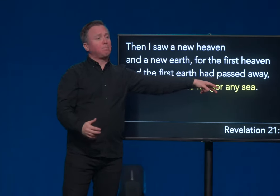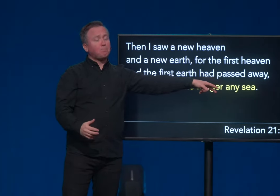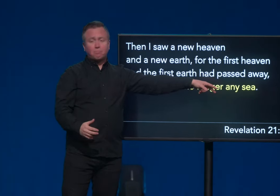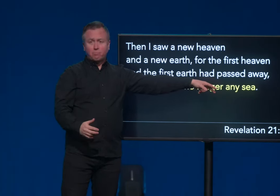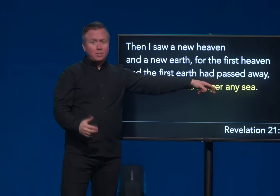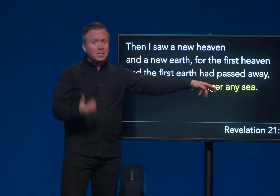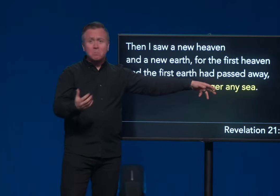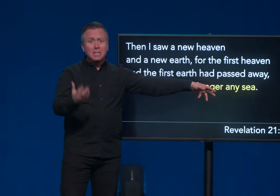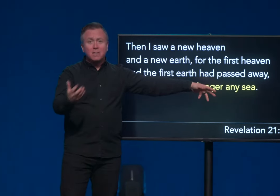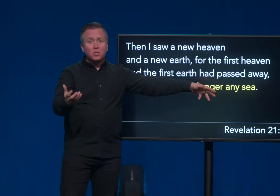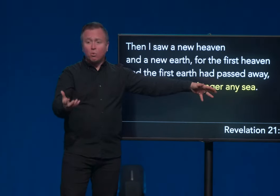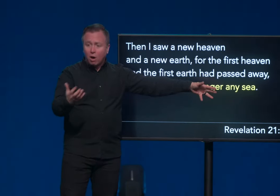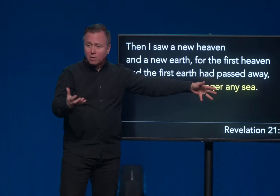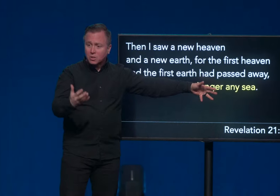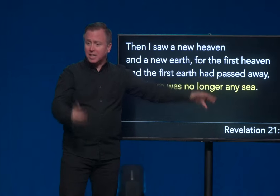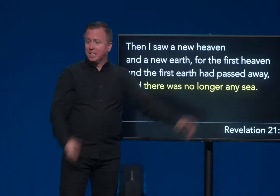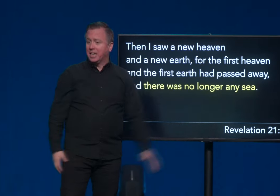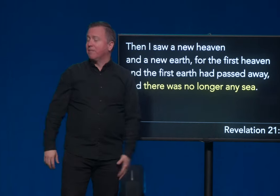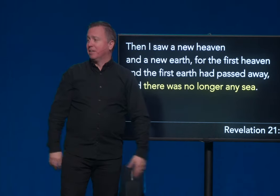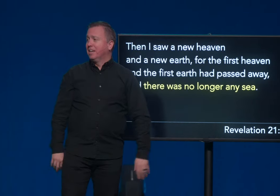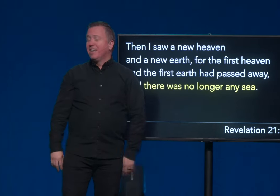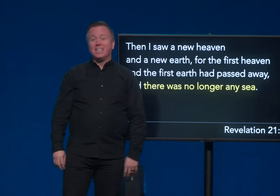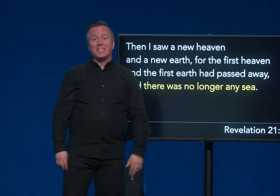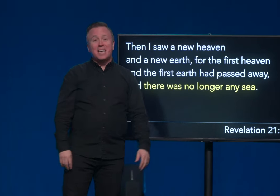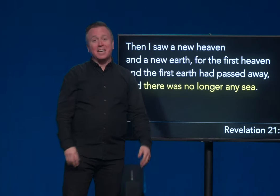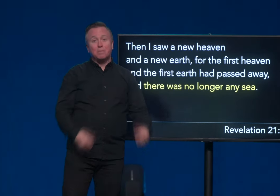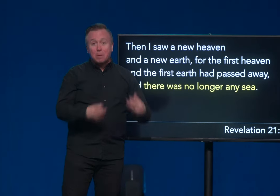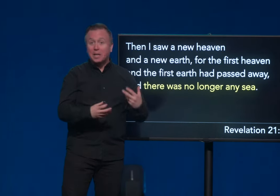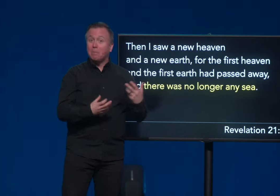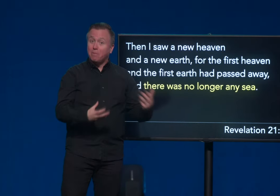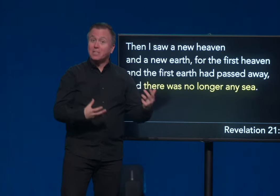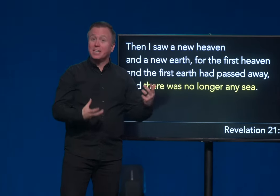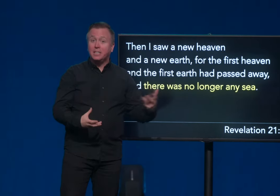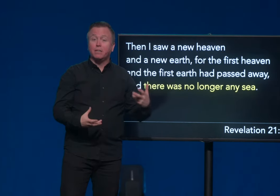It doesn't mean that there's no water skiing in heaven. He's saying he's picking up on this idea